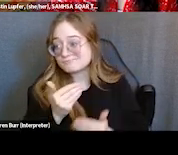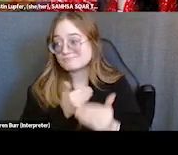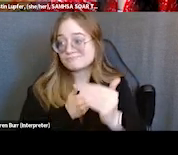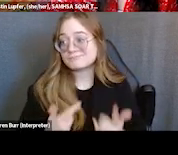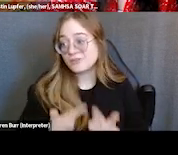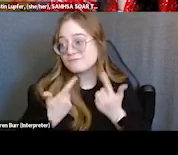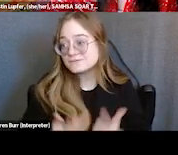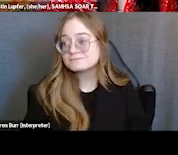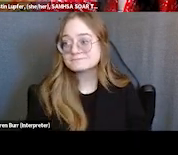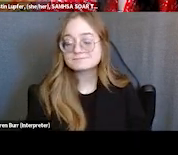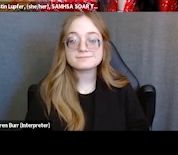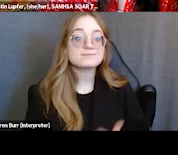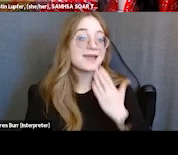Great, thanks for that clarification.